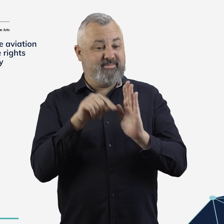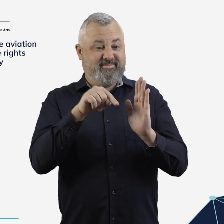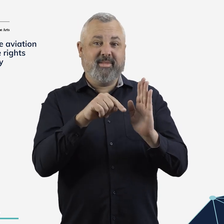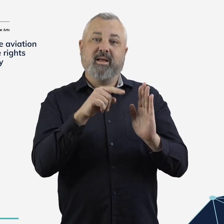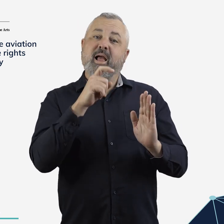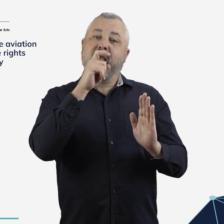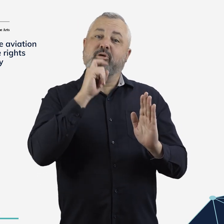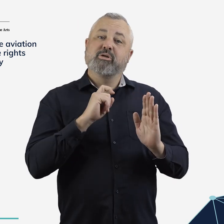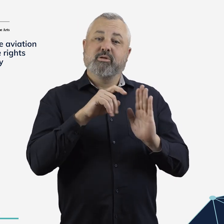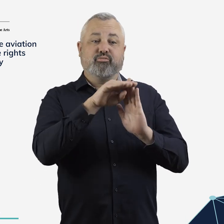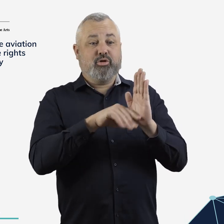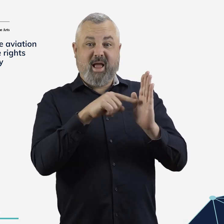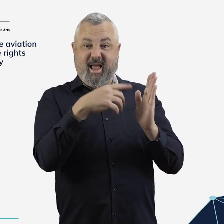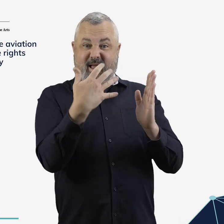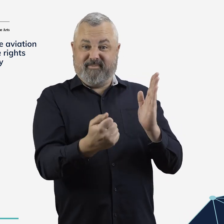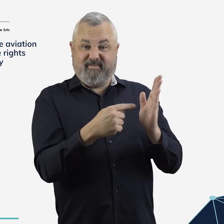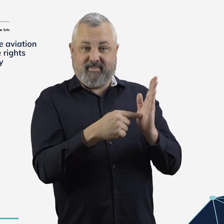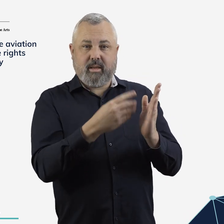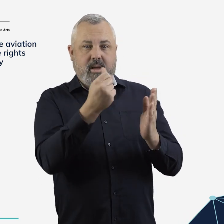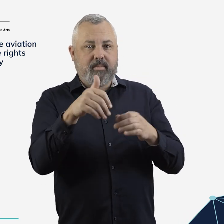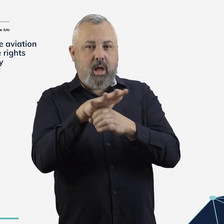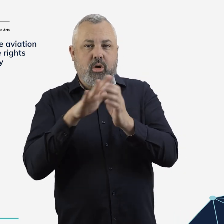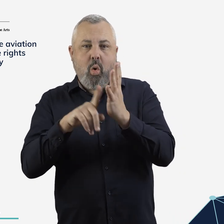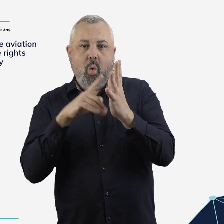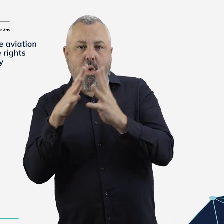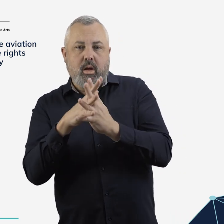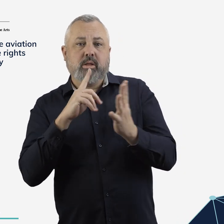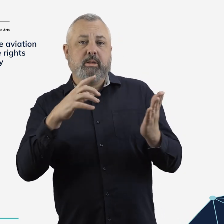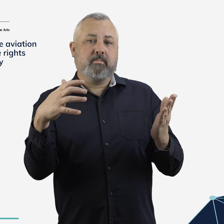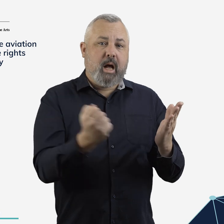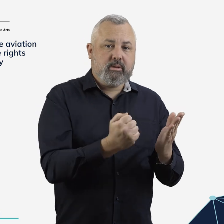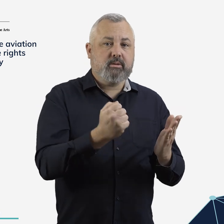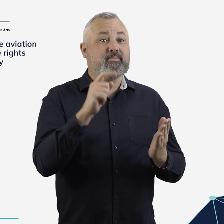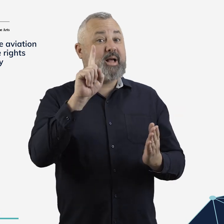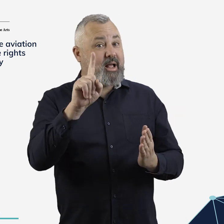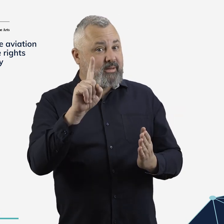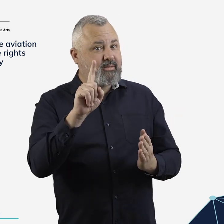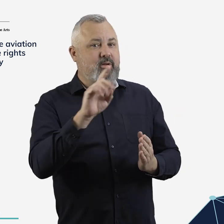These may include a measure that prohibits airlines and airports